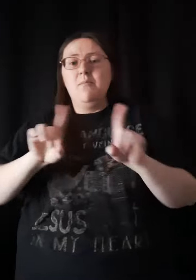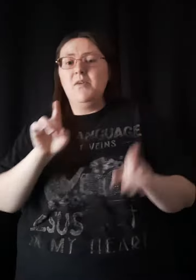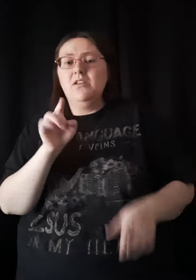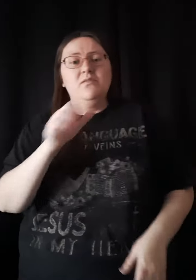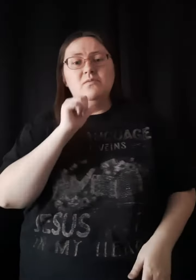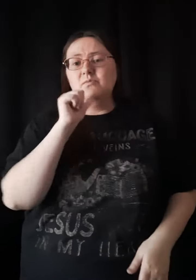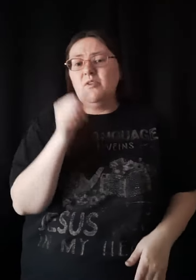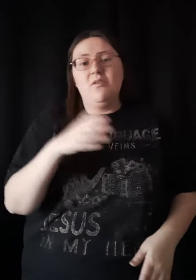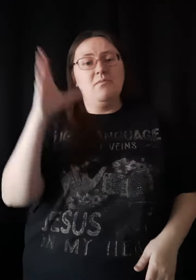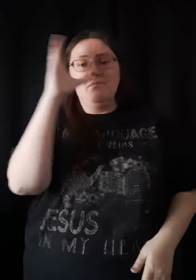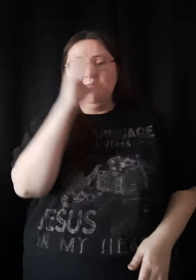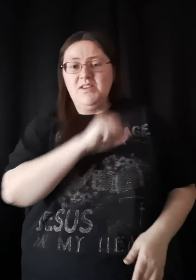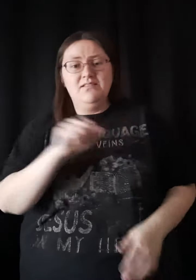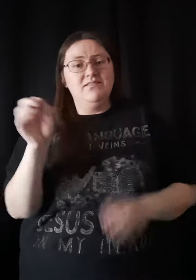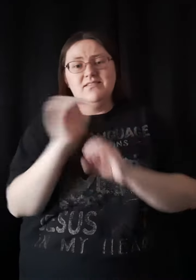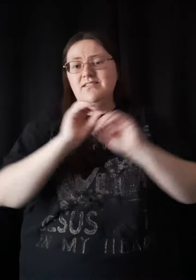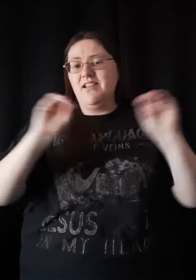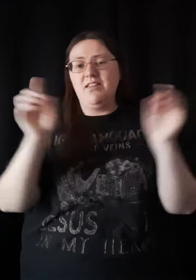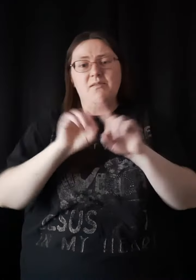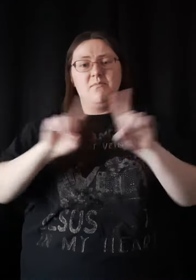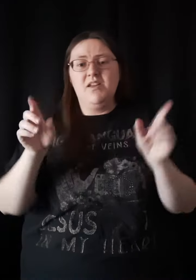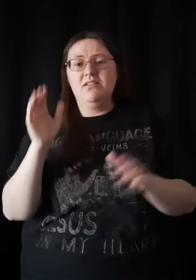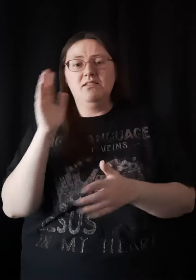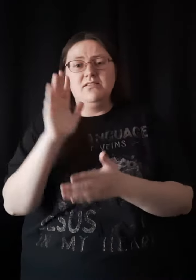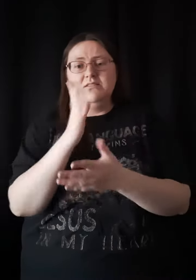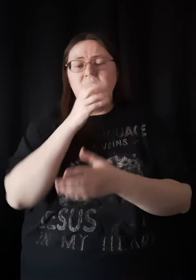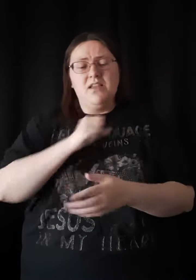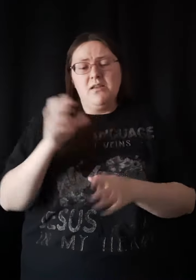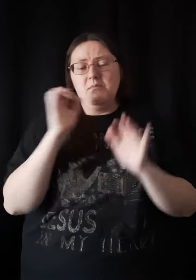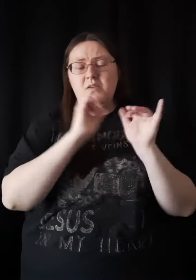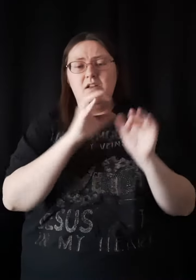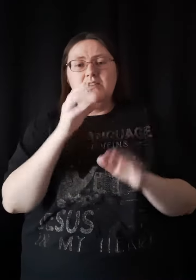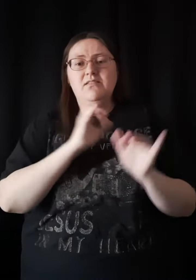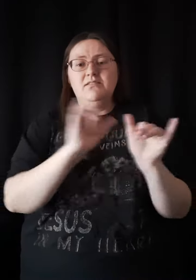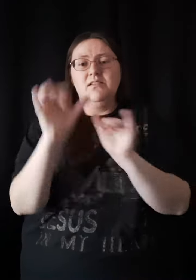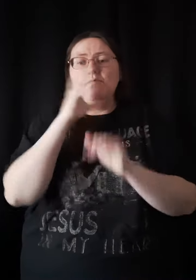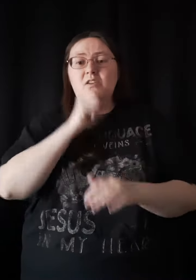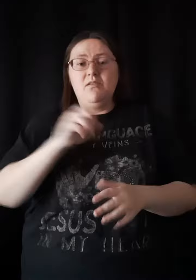But you won't miss nothing but the same old song